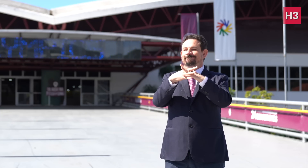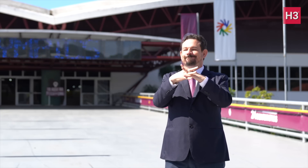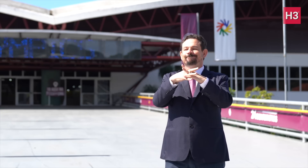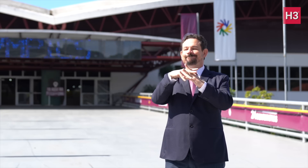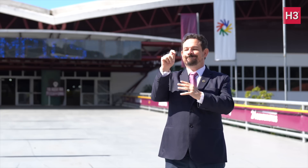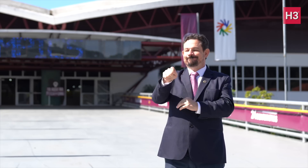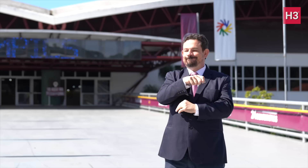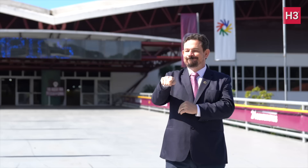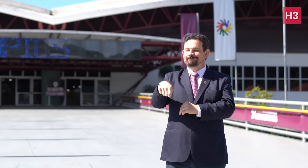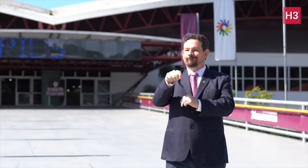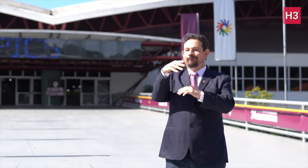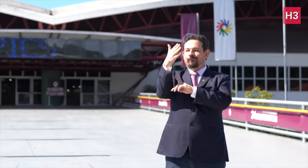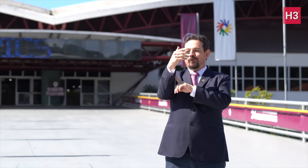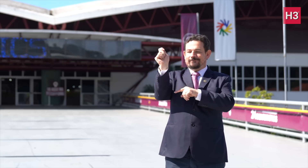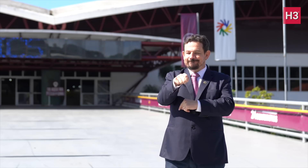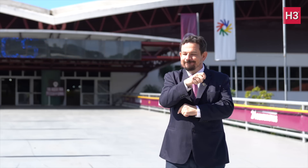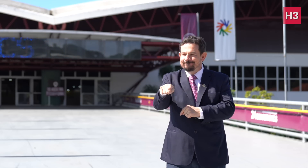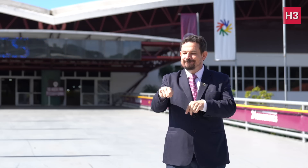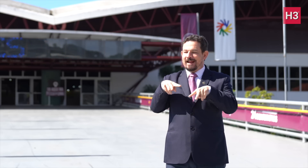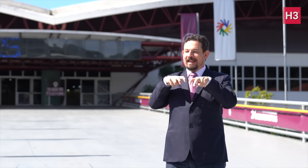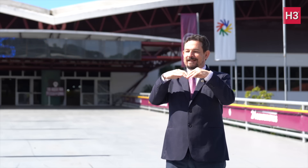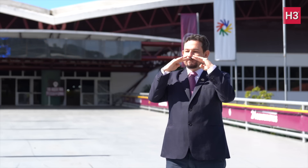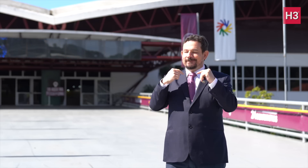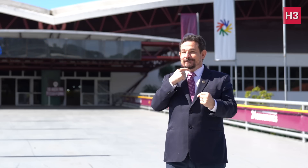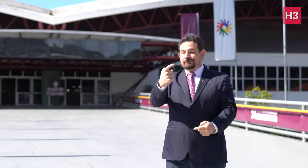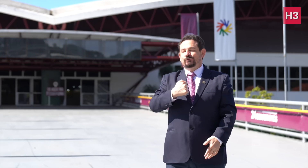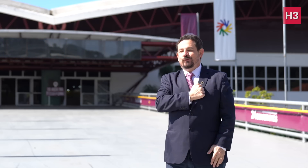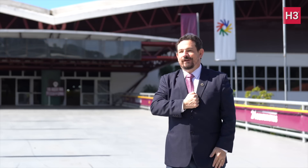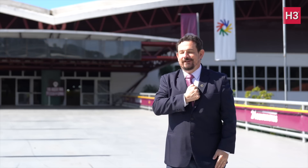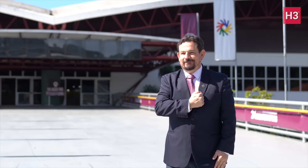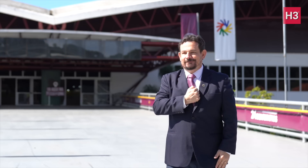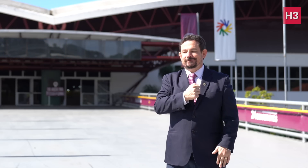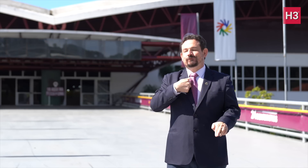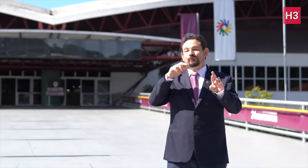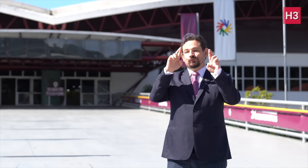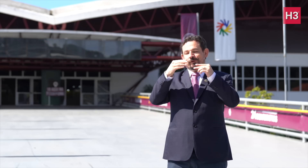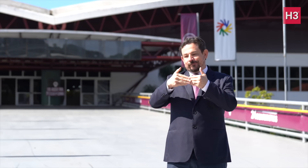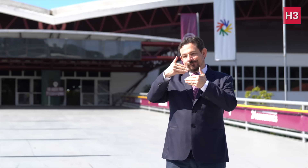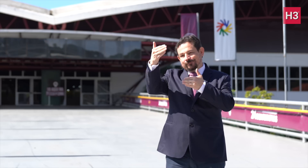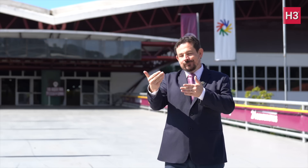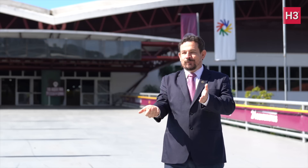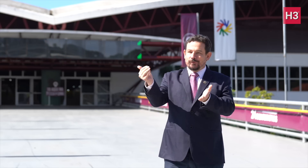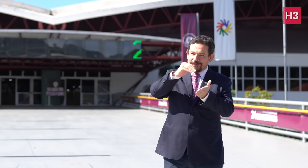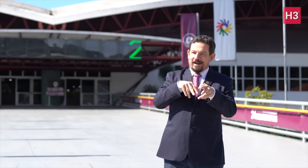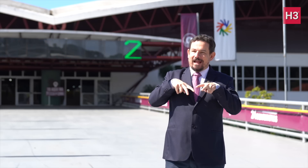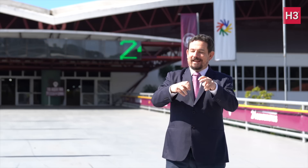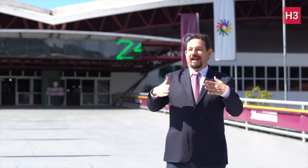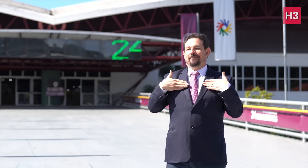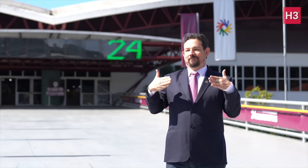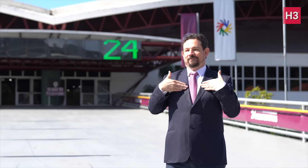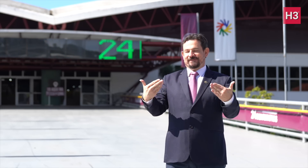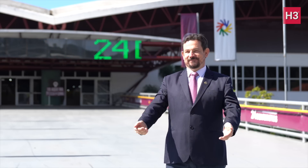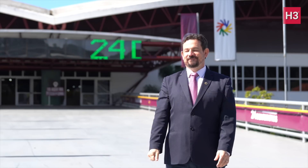we had to bar some teams from coming here. Bottom line, the athletes are happy to be finally here.